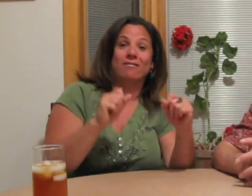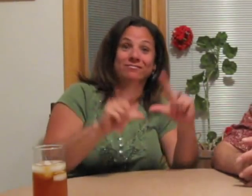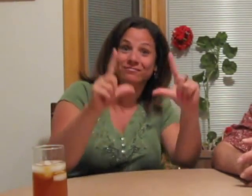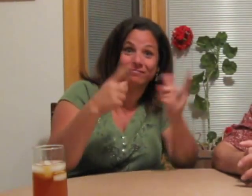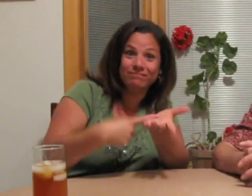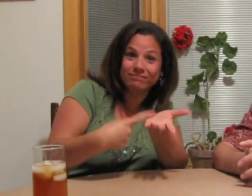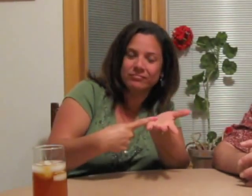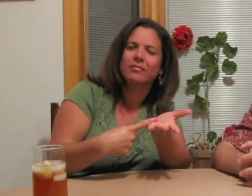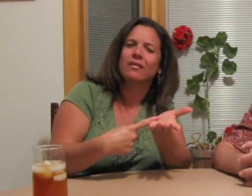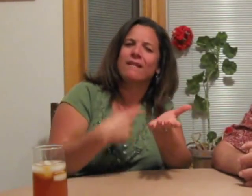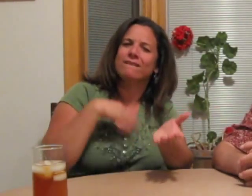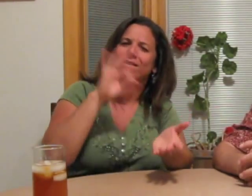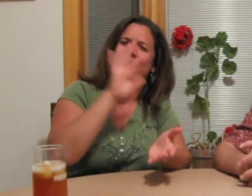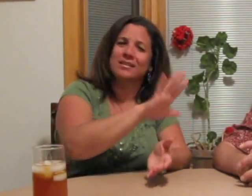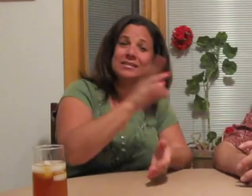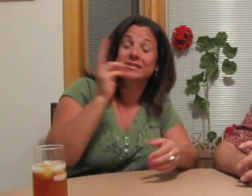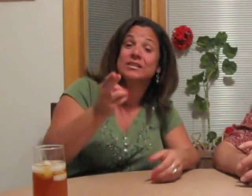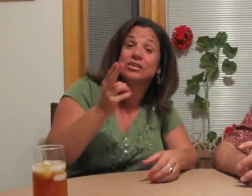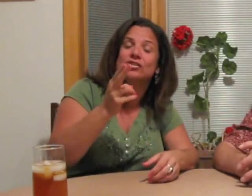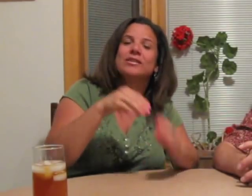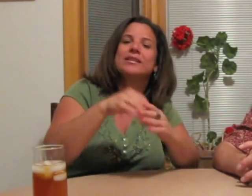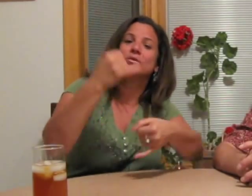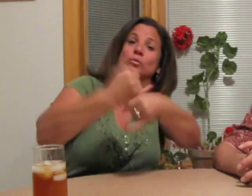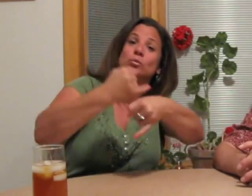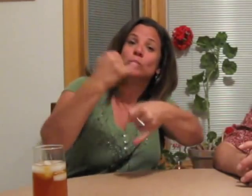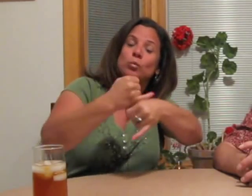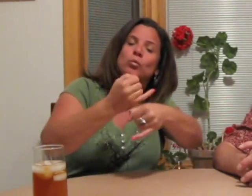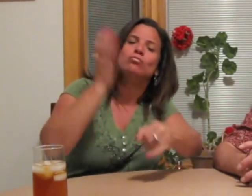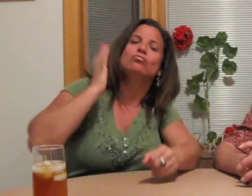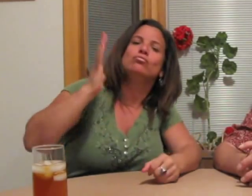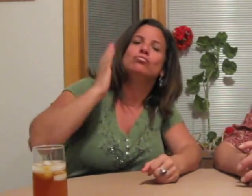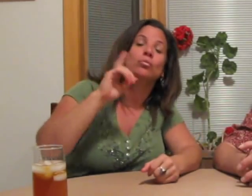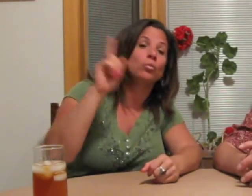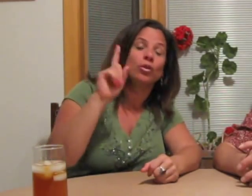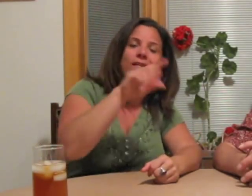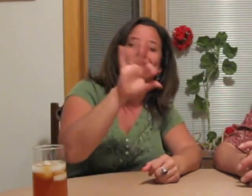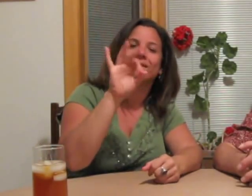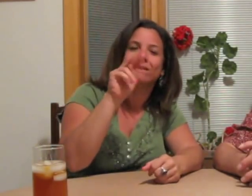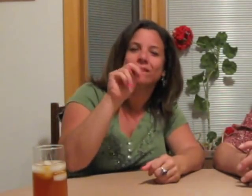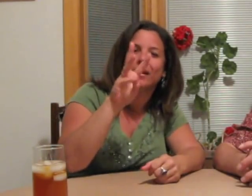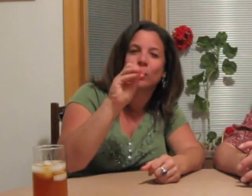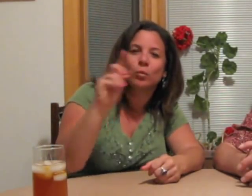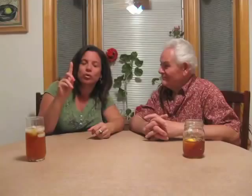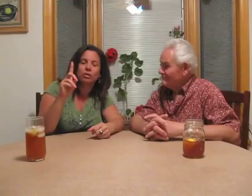I find his historical experience in Fanwood school fascinating.